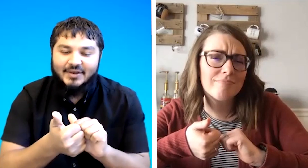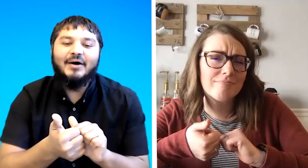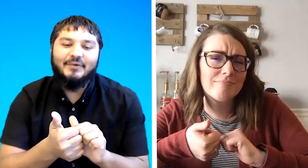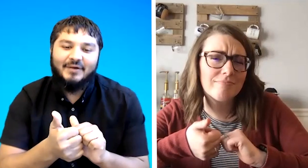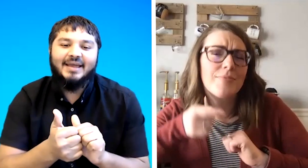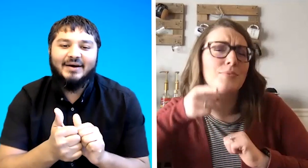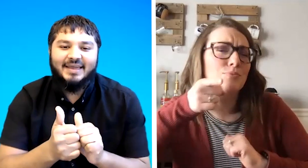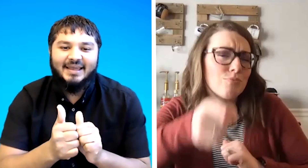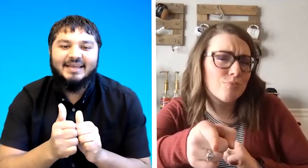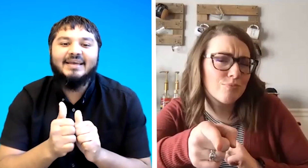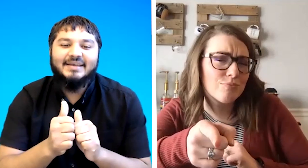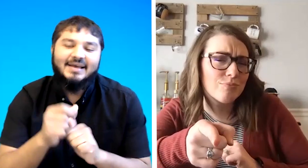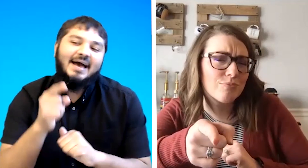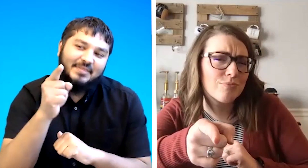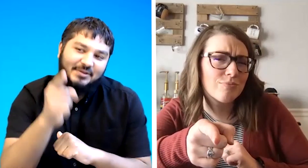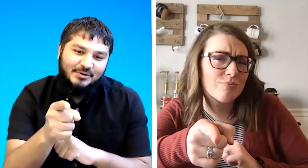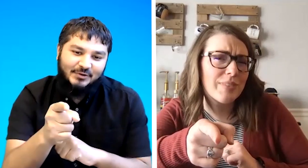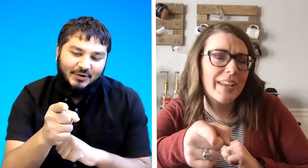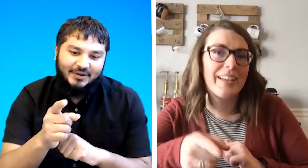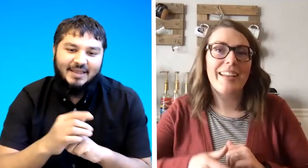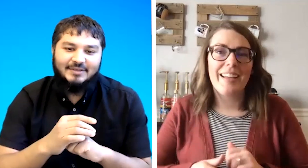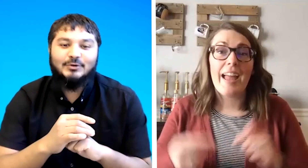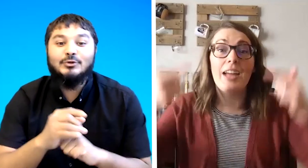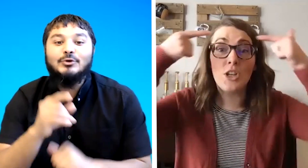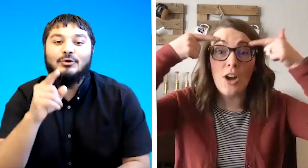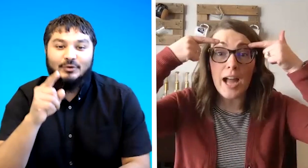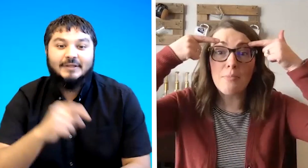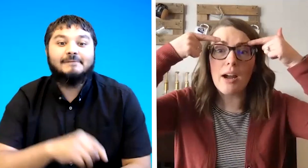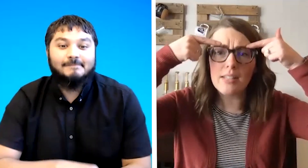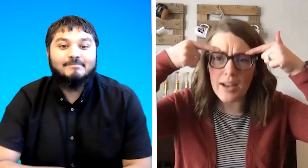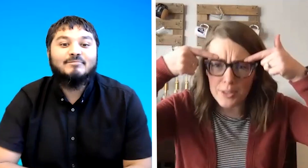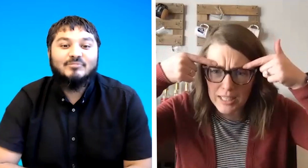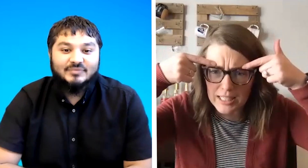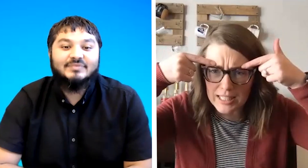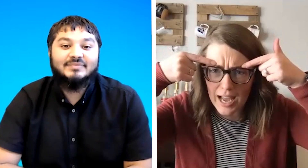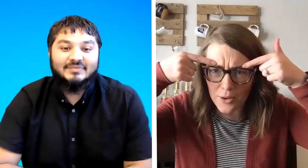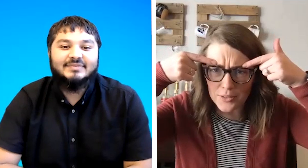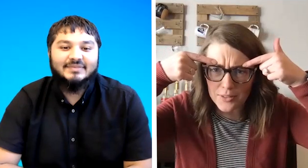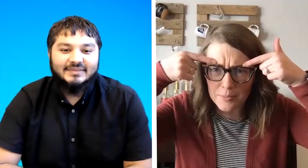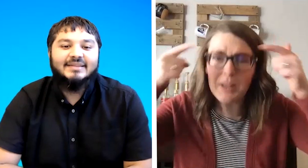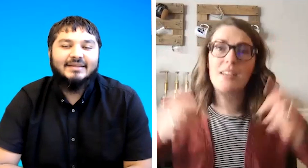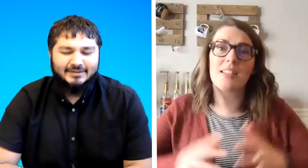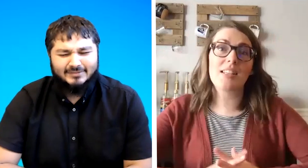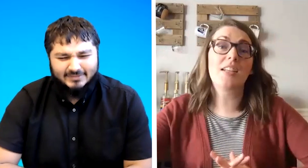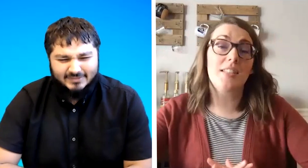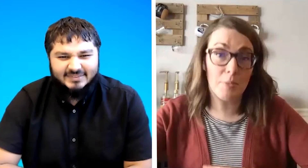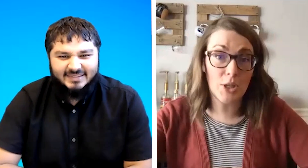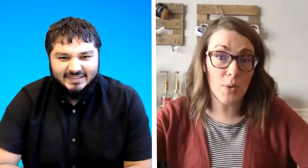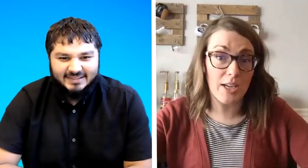all right okay and then you okay so and your eyebrows have to be down because it's a wh